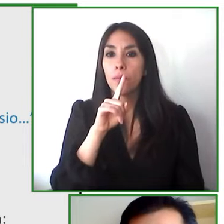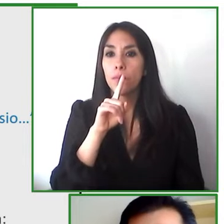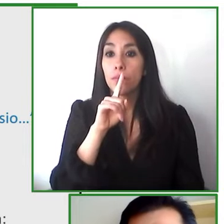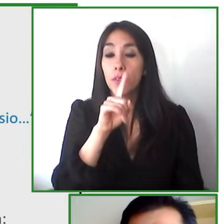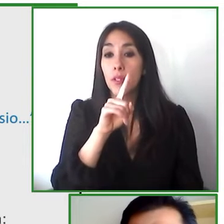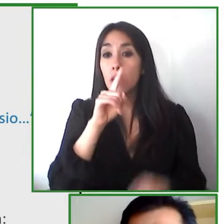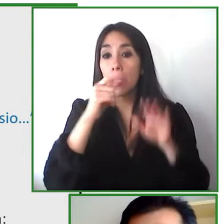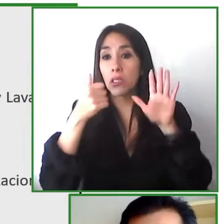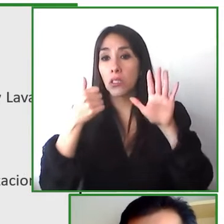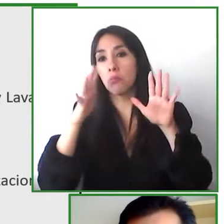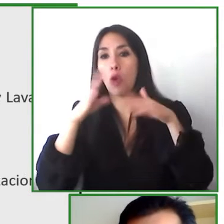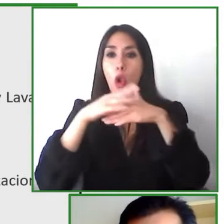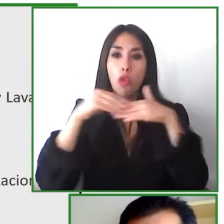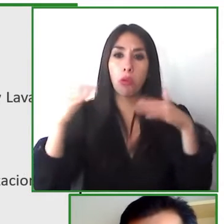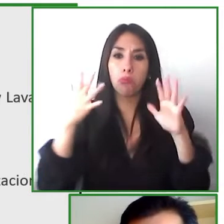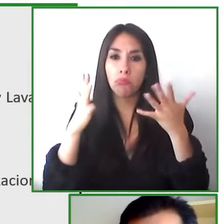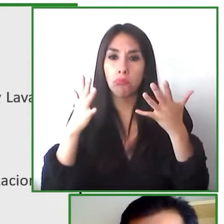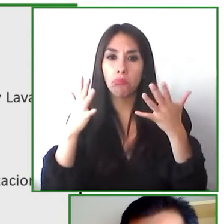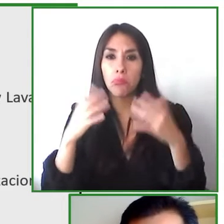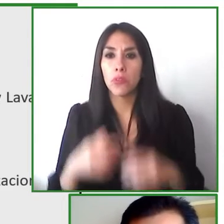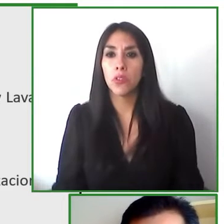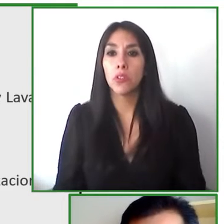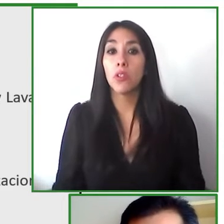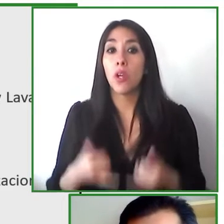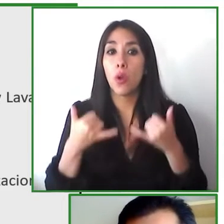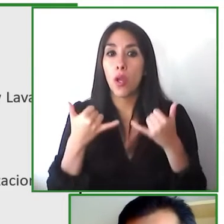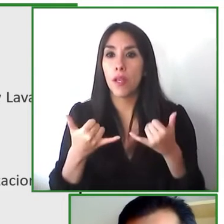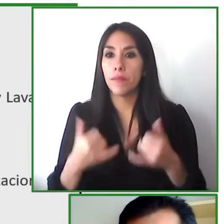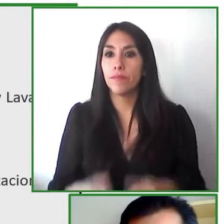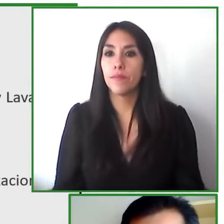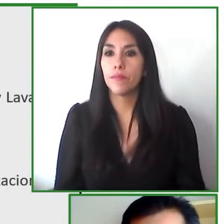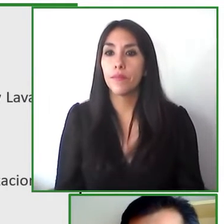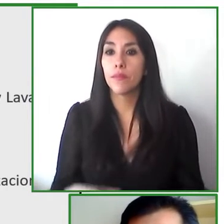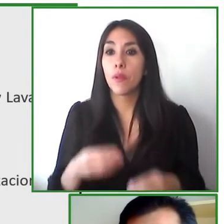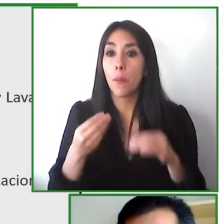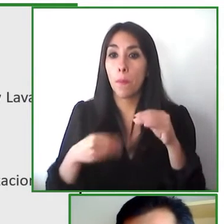vehicles we have more than 500 users in the system